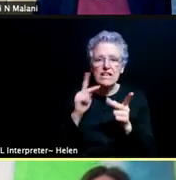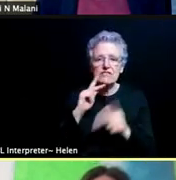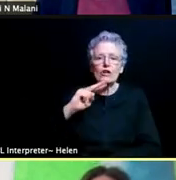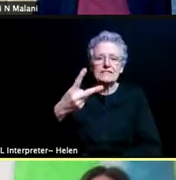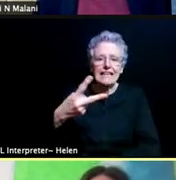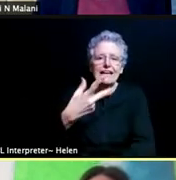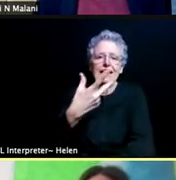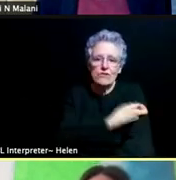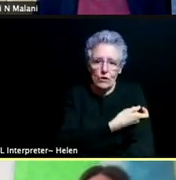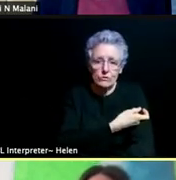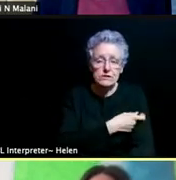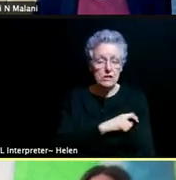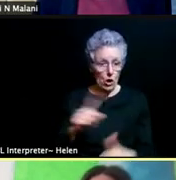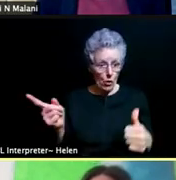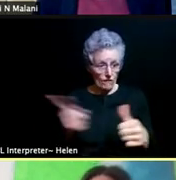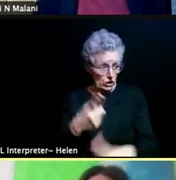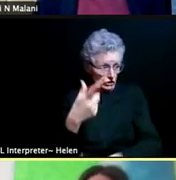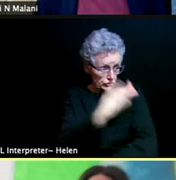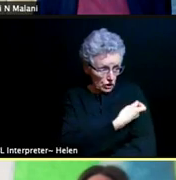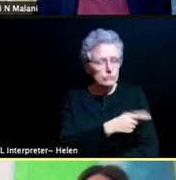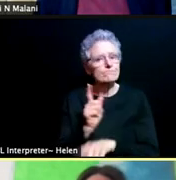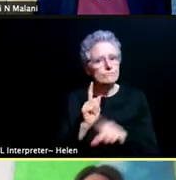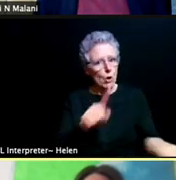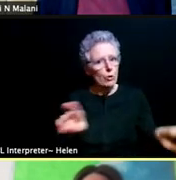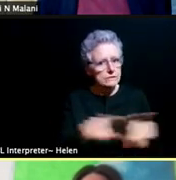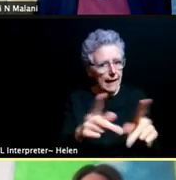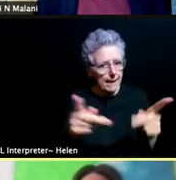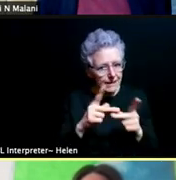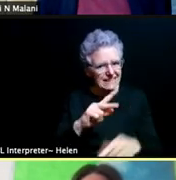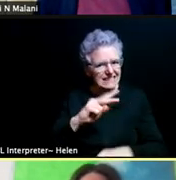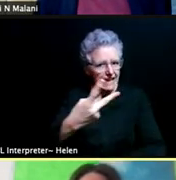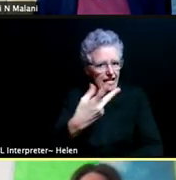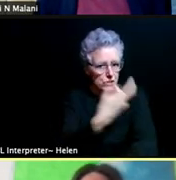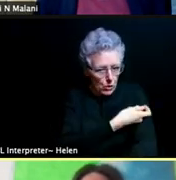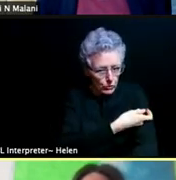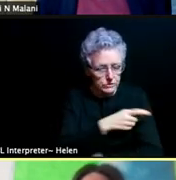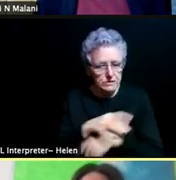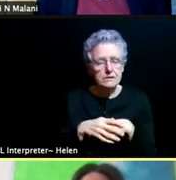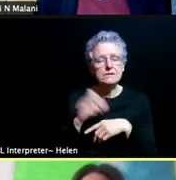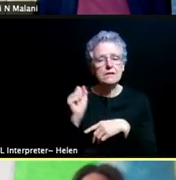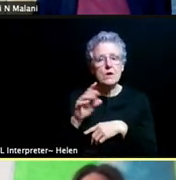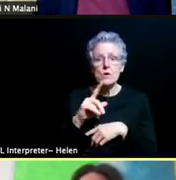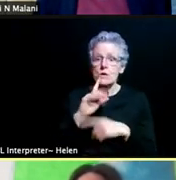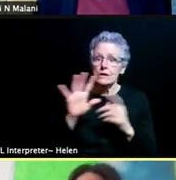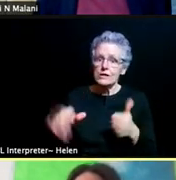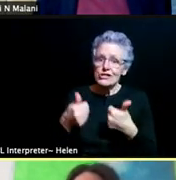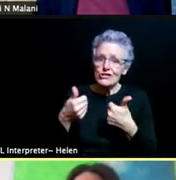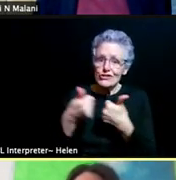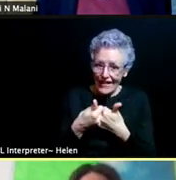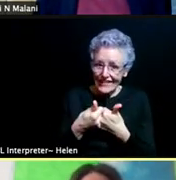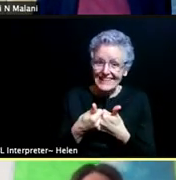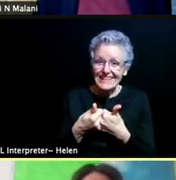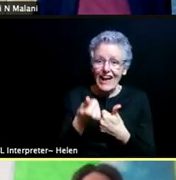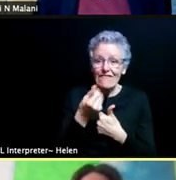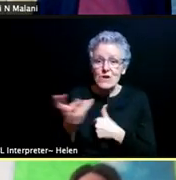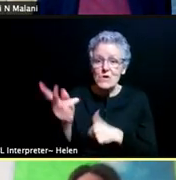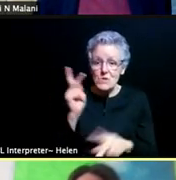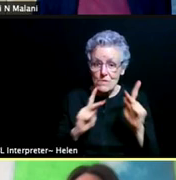The vaccine distributors are still delivering them in those series. So it's really challenging. I think we find a few people in our area too